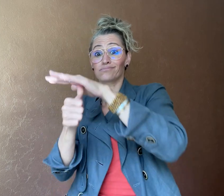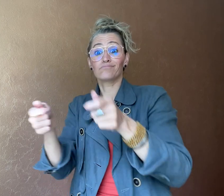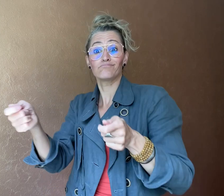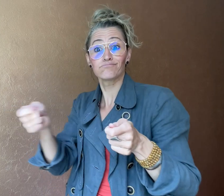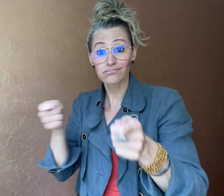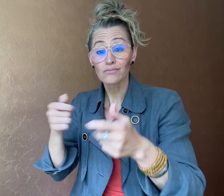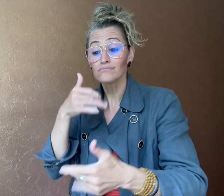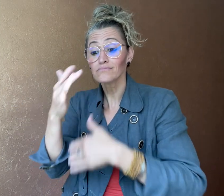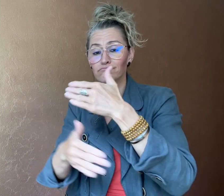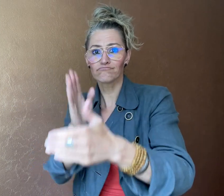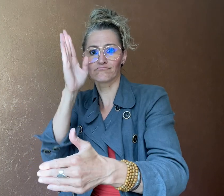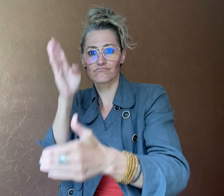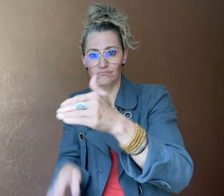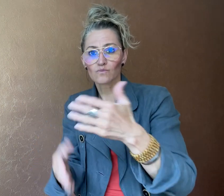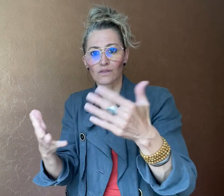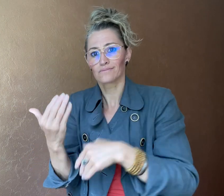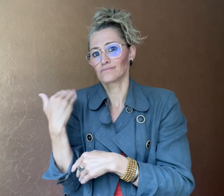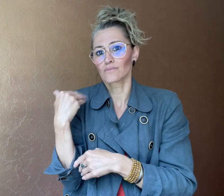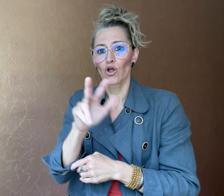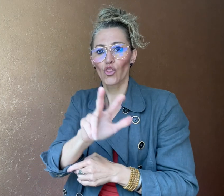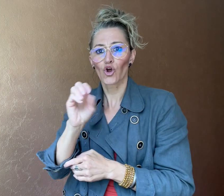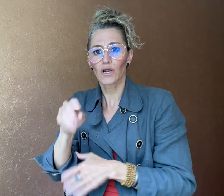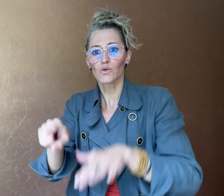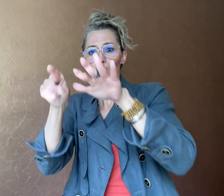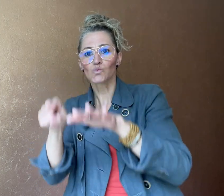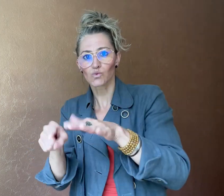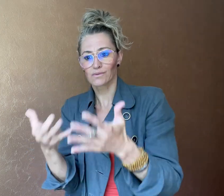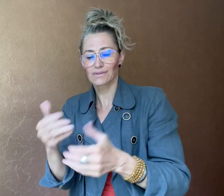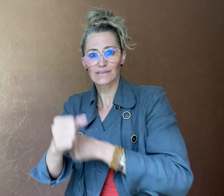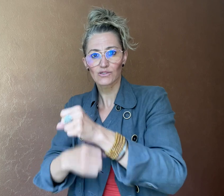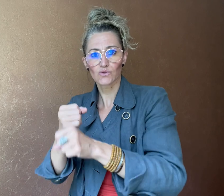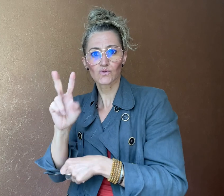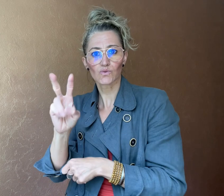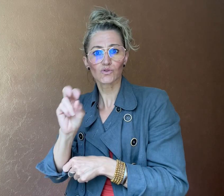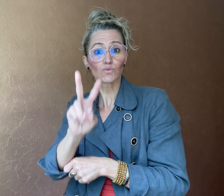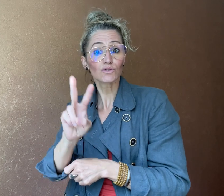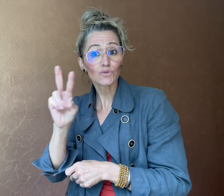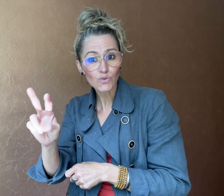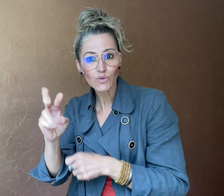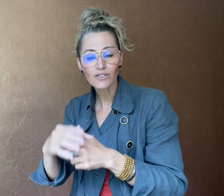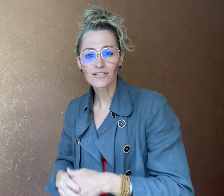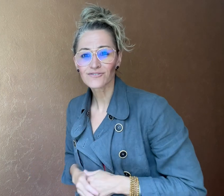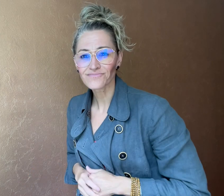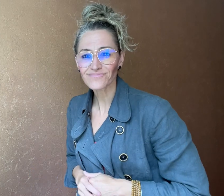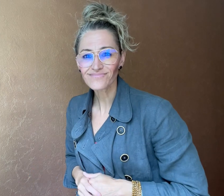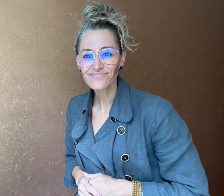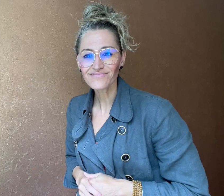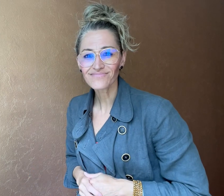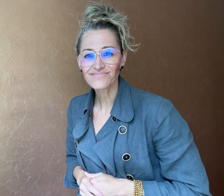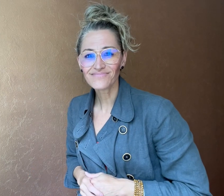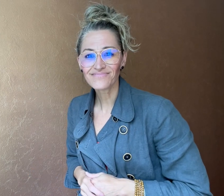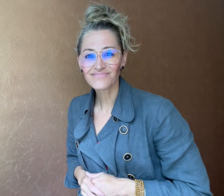Greg’s role as Executive Director ended on June 30, 2022.